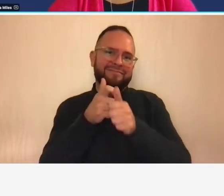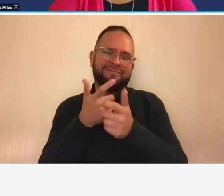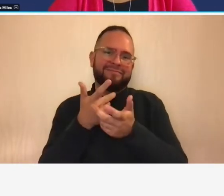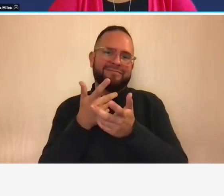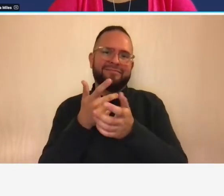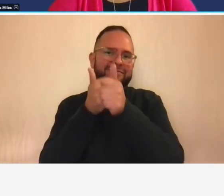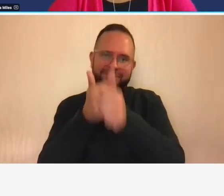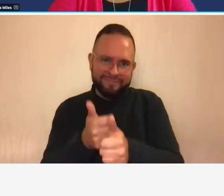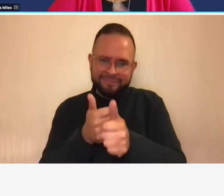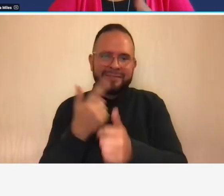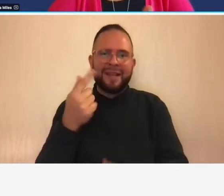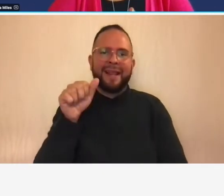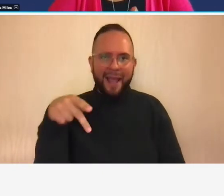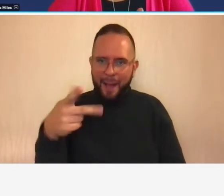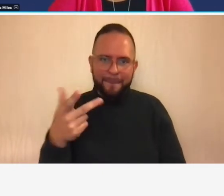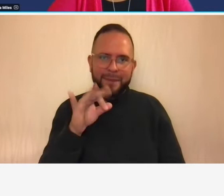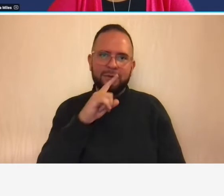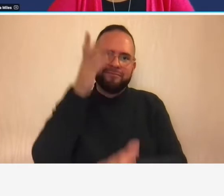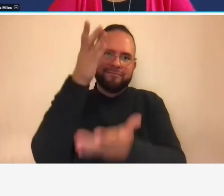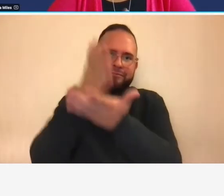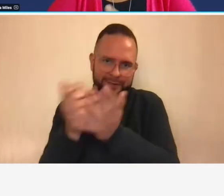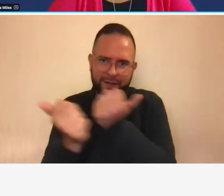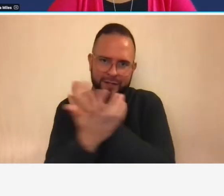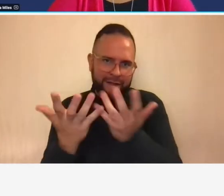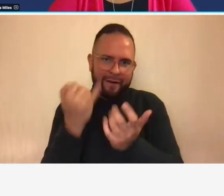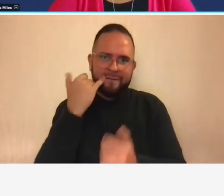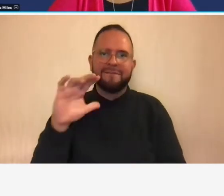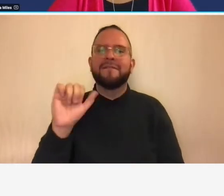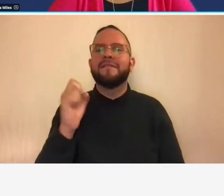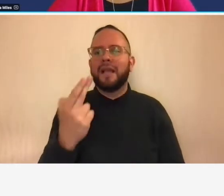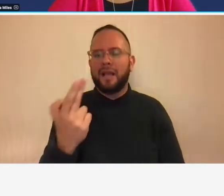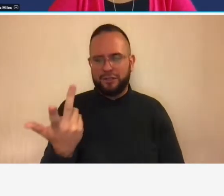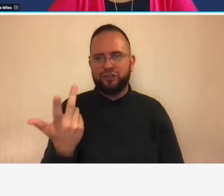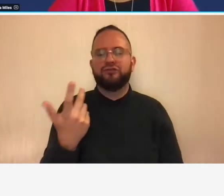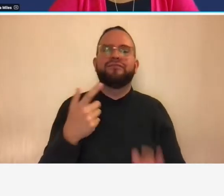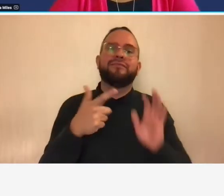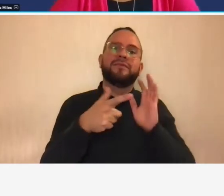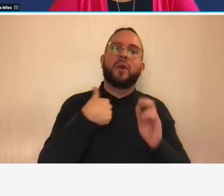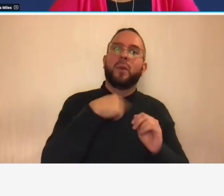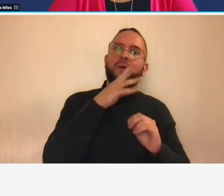so if you prevent you know we were talking about internally um generated schedules so if you're